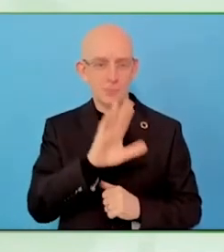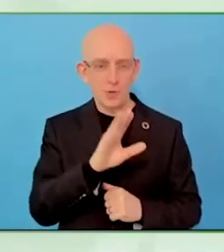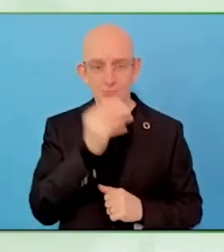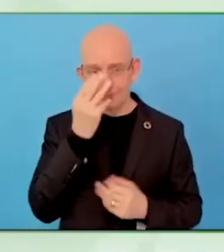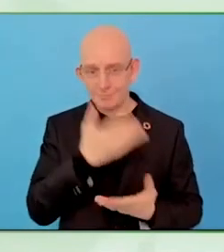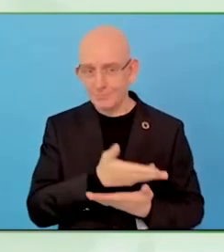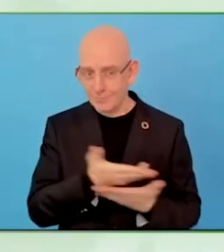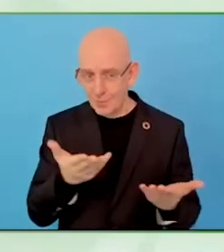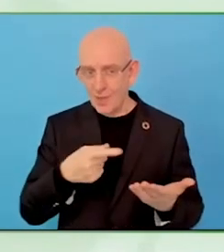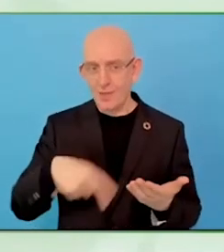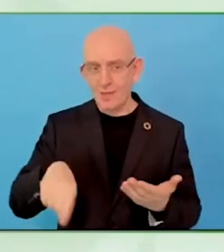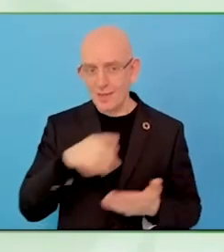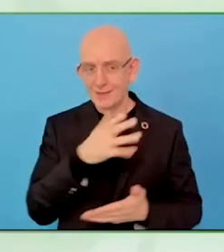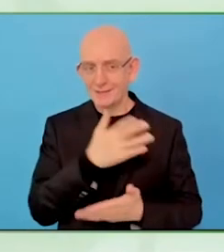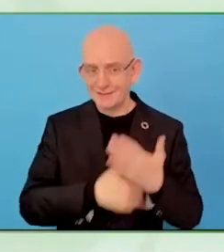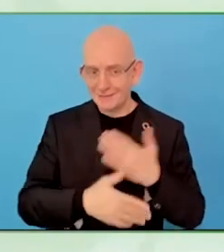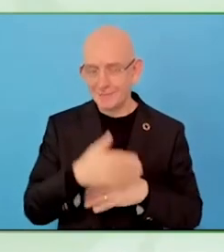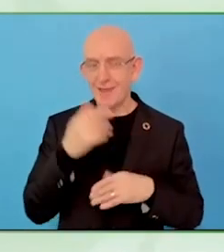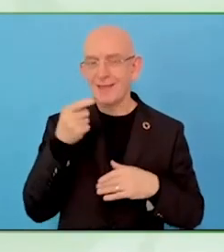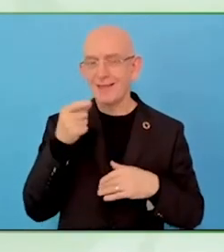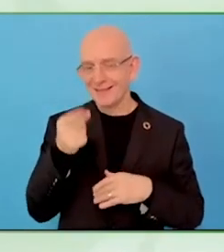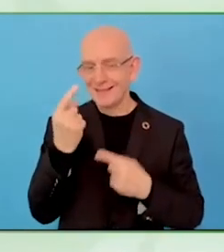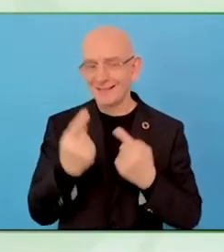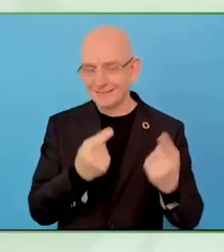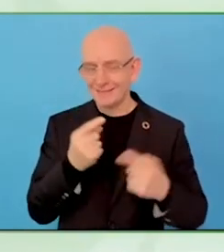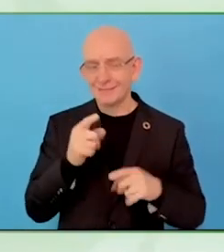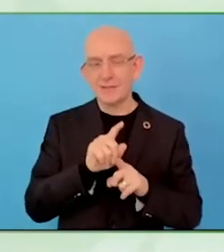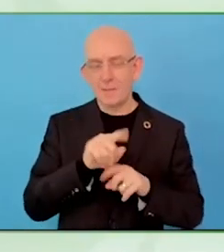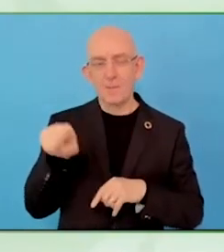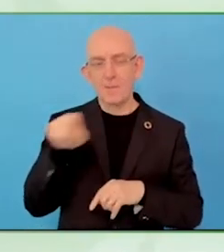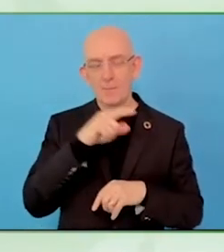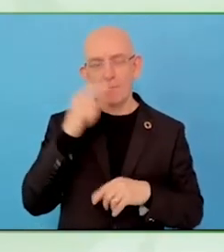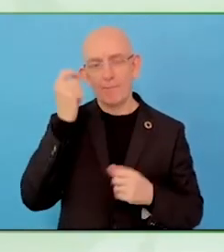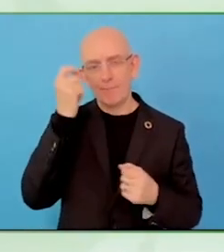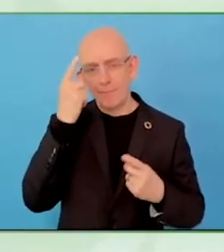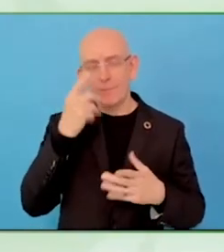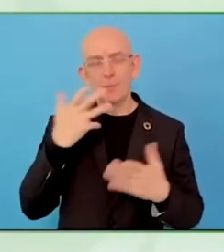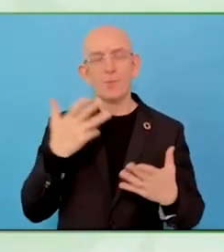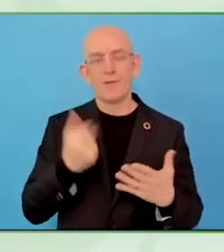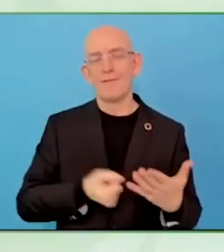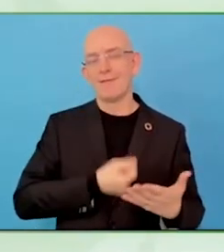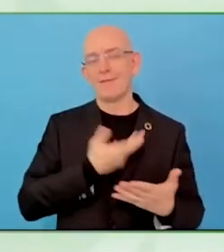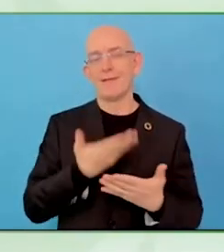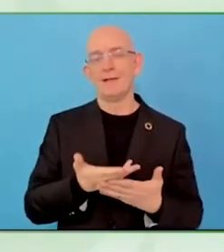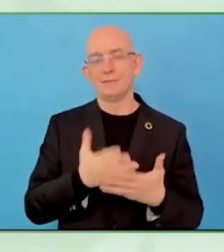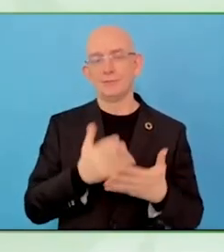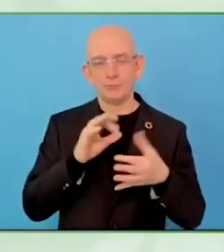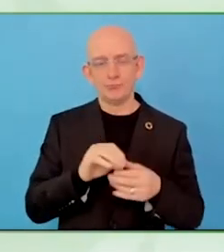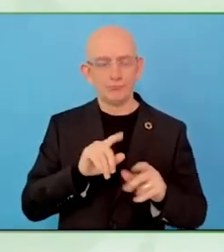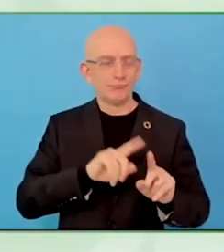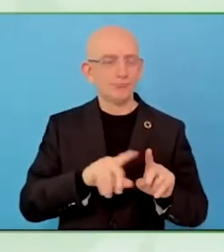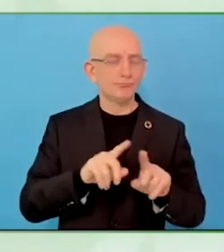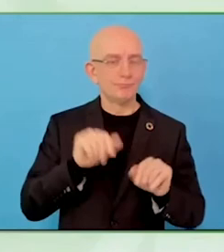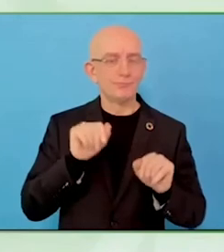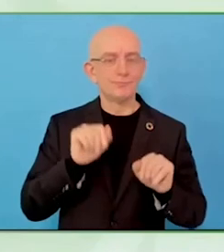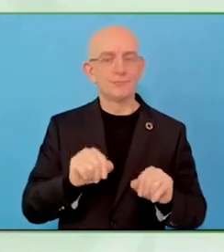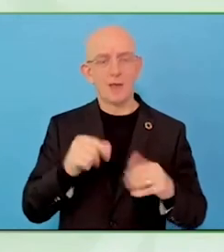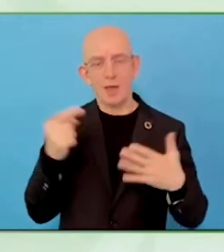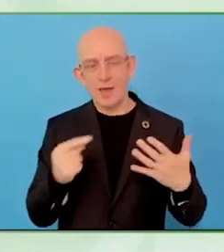Wonderful, so, Suha, thank you for your time, I really appreciate it.